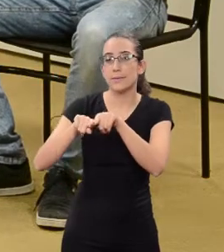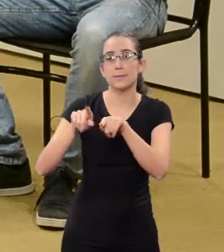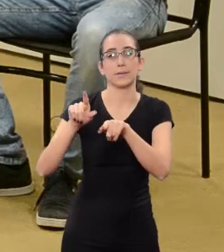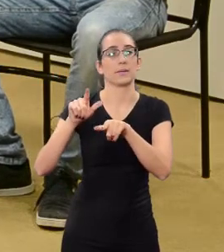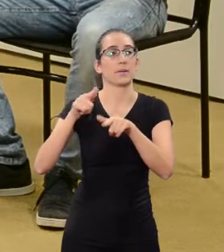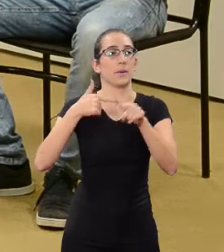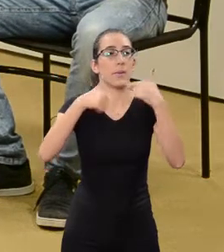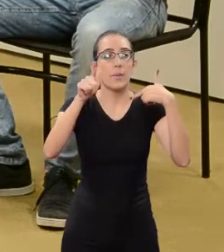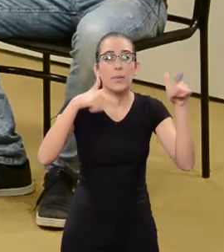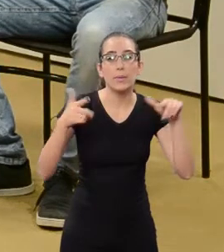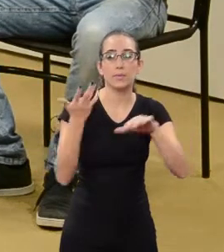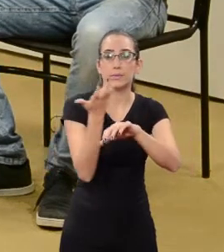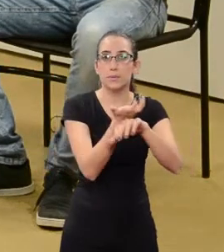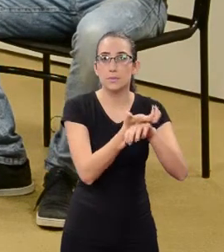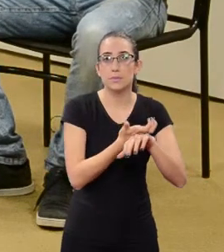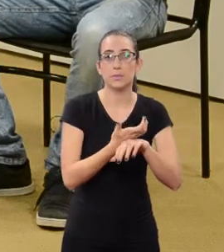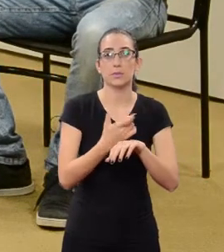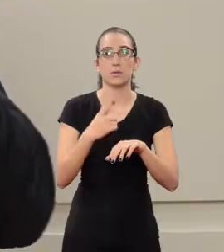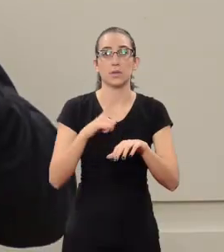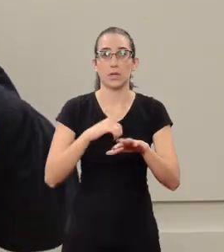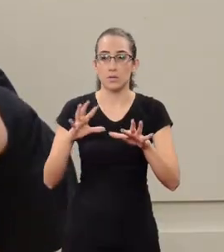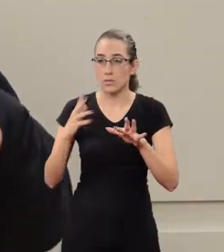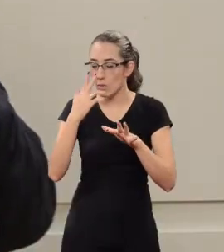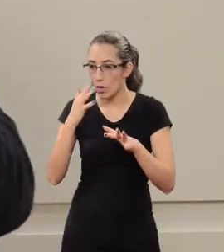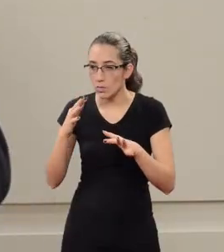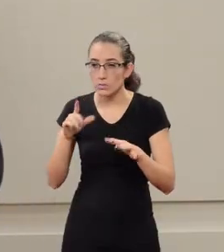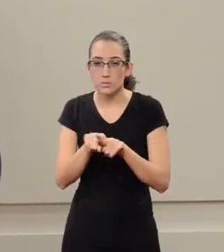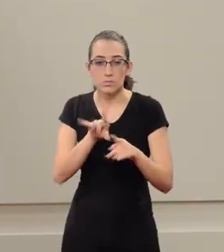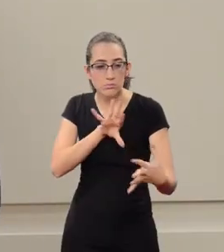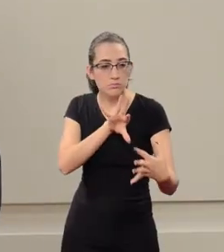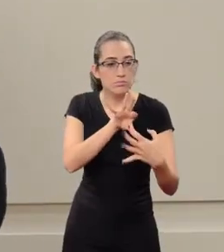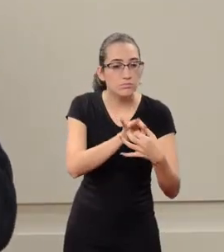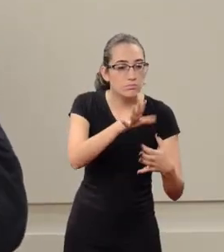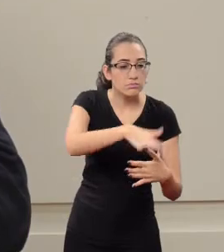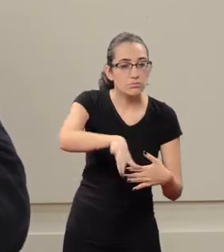Depending on the partnership, we get inserted into the network of the city's assistance system.